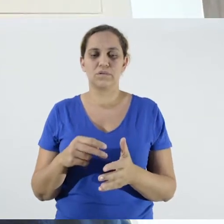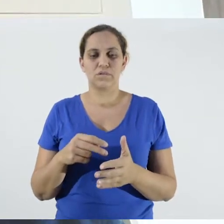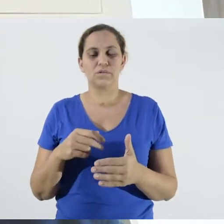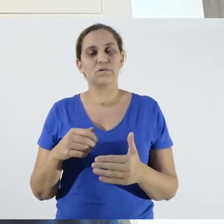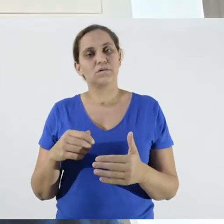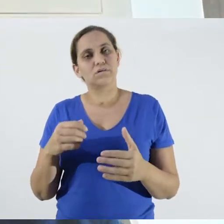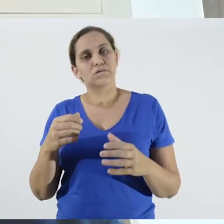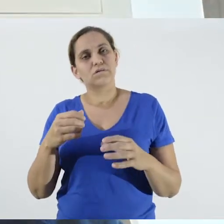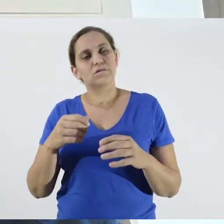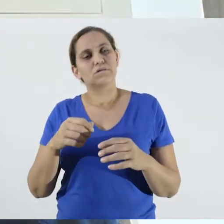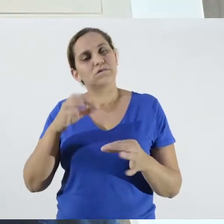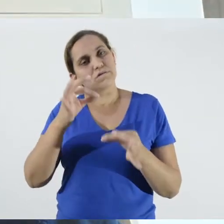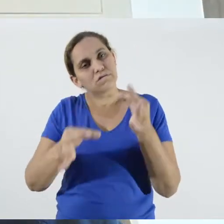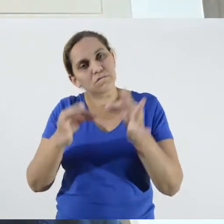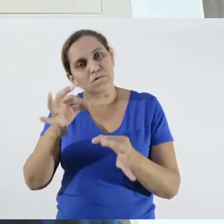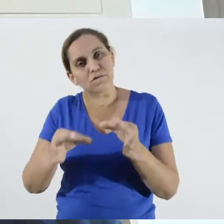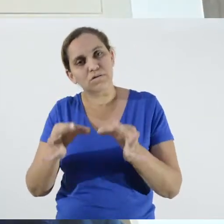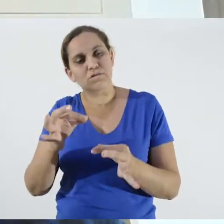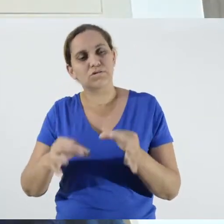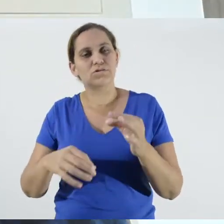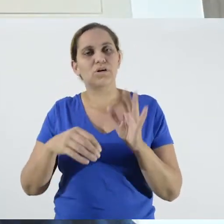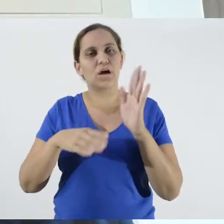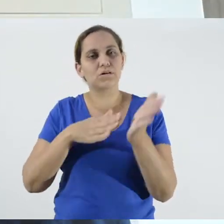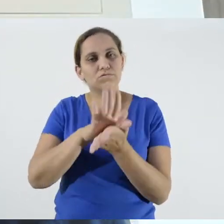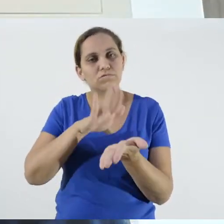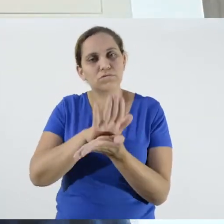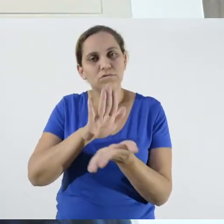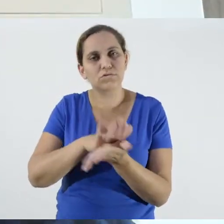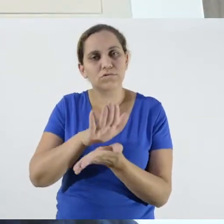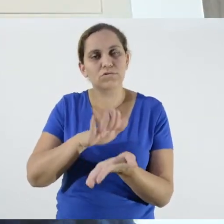products of this umbrella project between the School of Veterinary Medicine